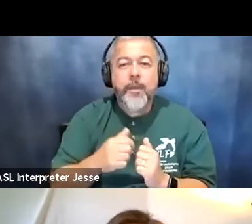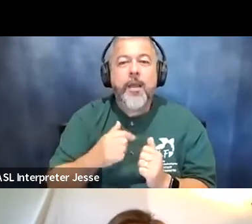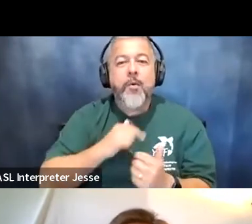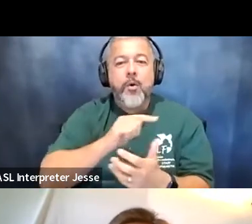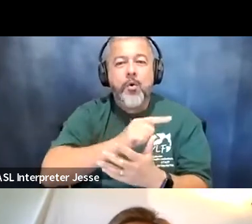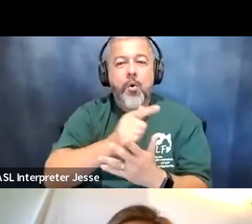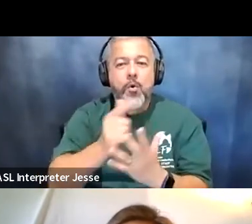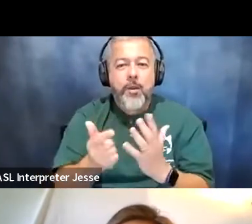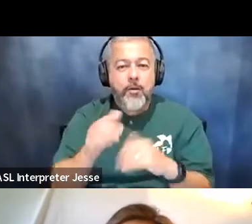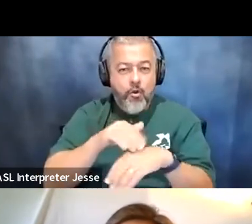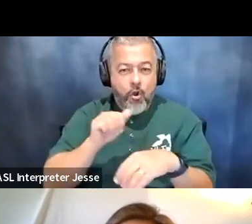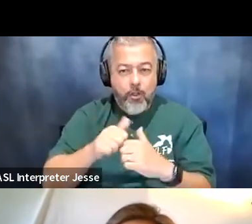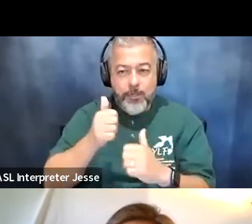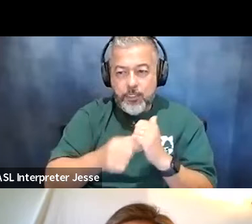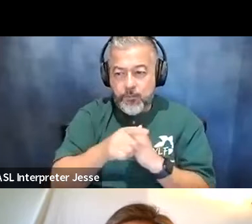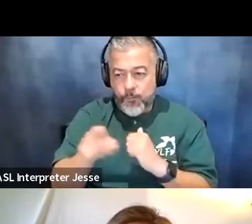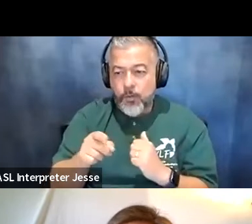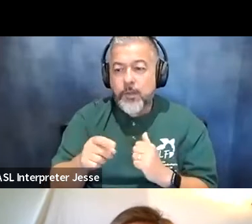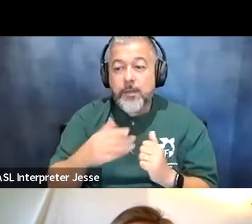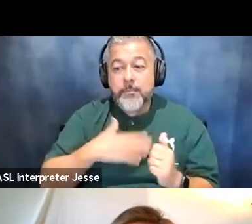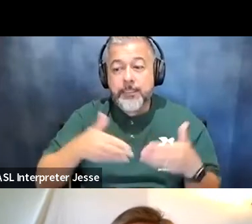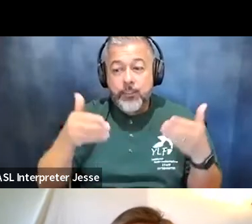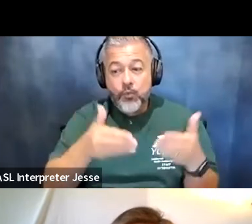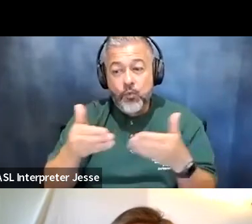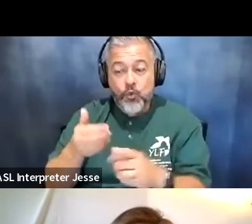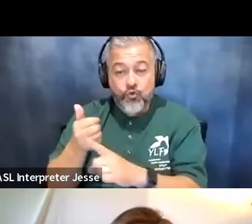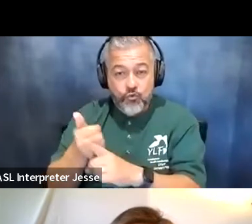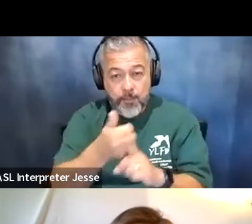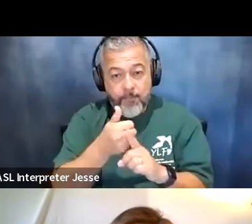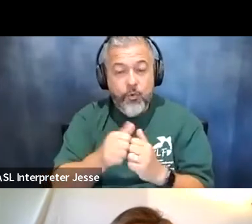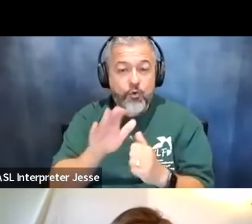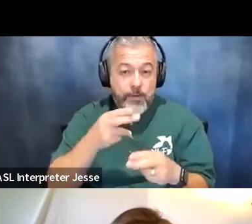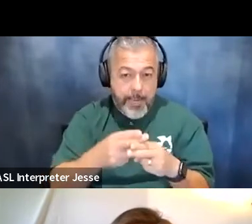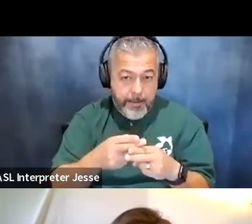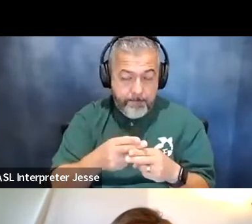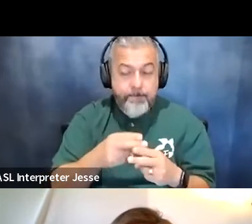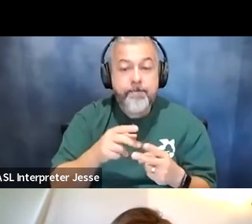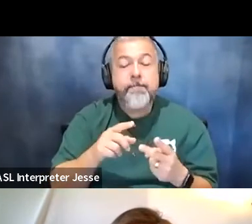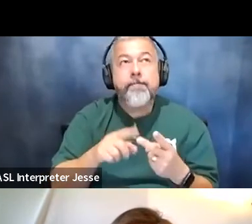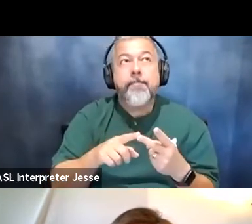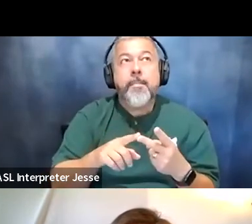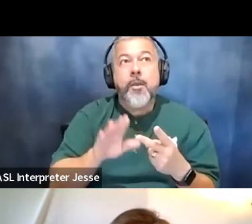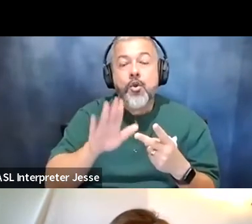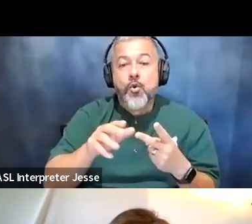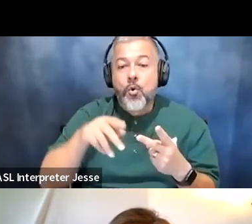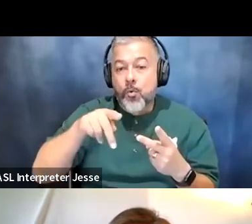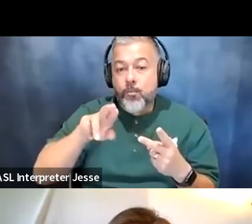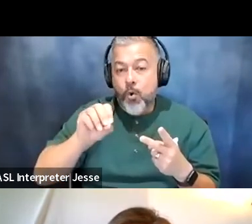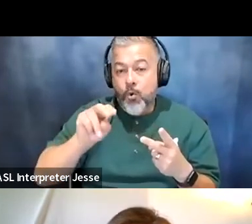you and if you guys could introduce yourself with your name your pronouns and then give us